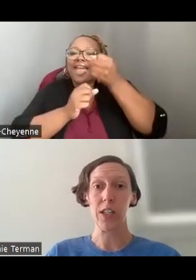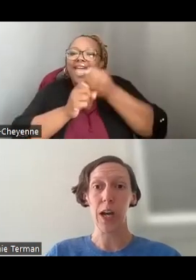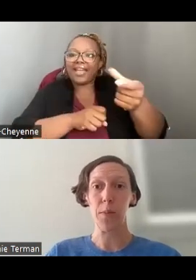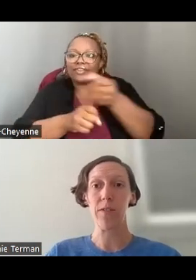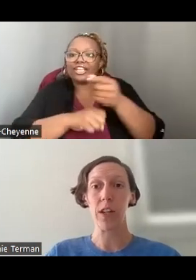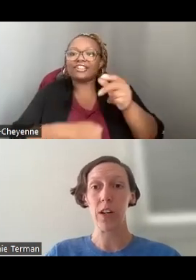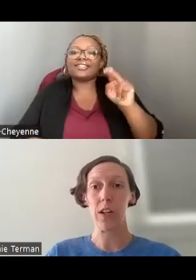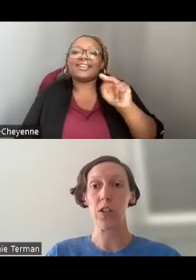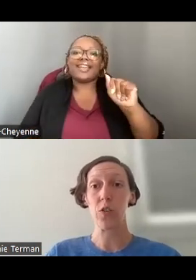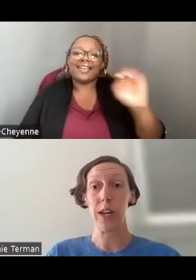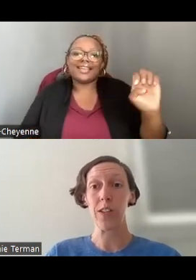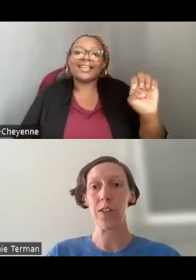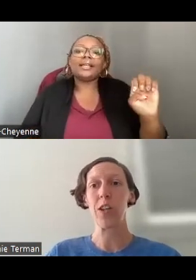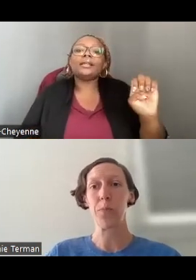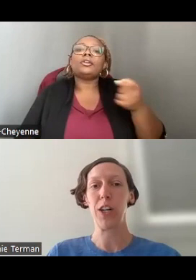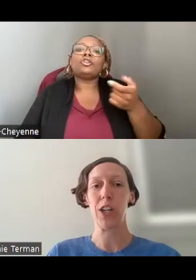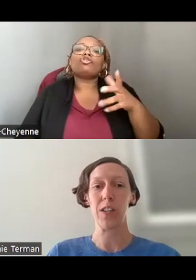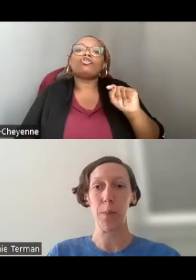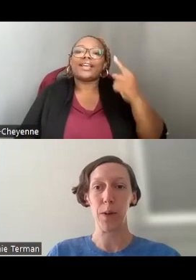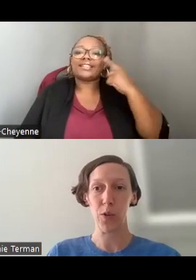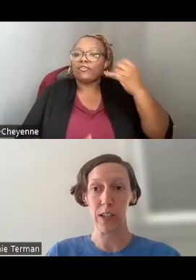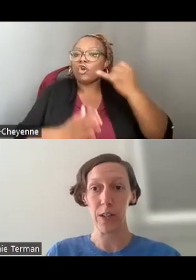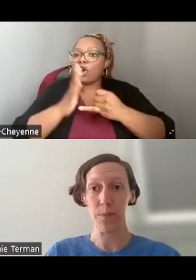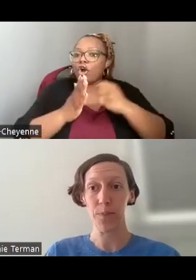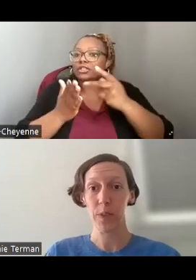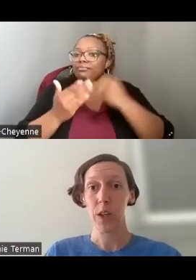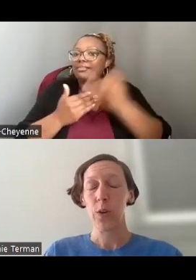ENDOWMENT FOR THE ARTS GRANTS FOR ARTS PROJECTS OPPORTUNITY.